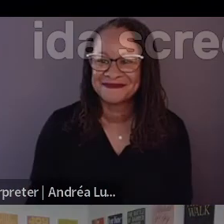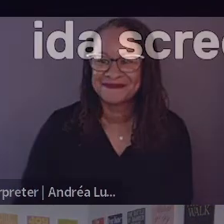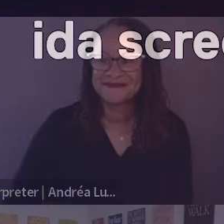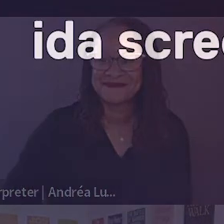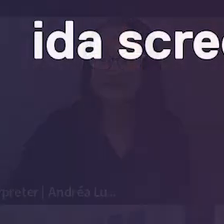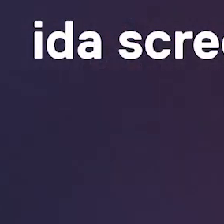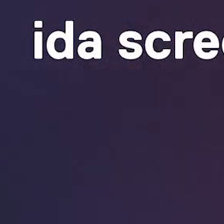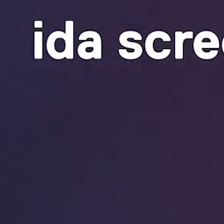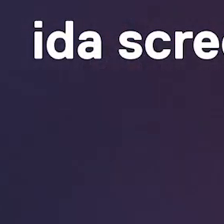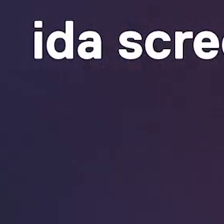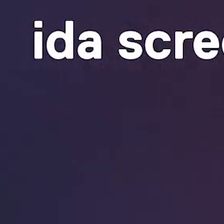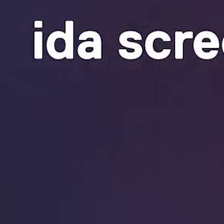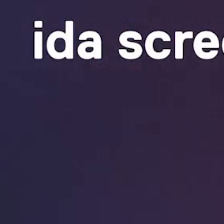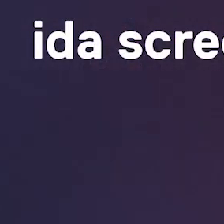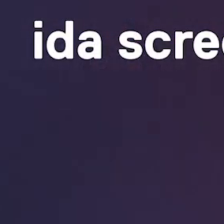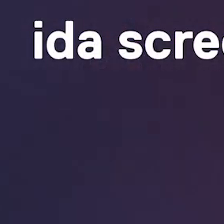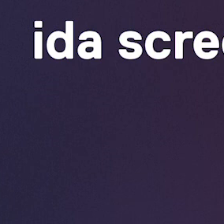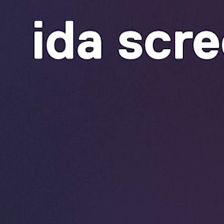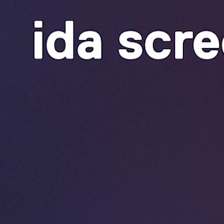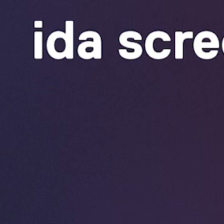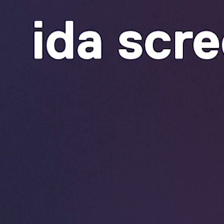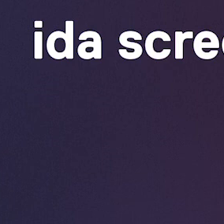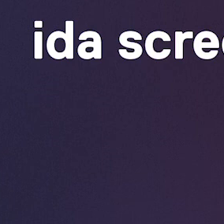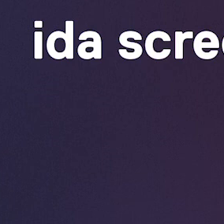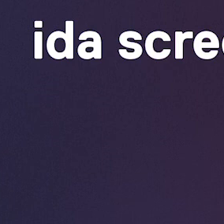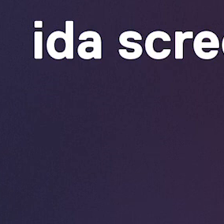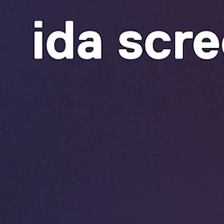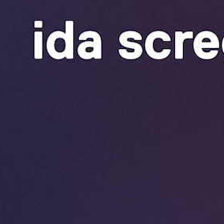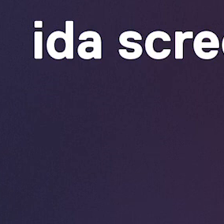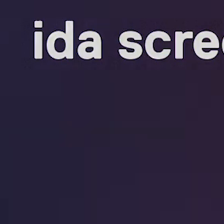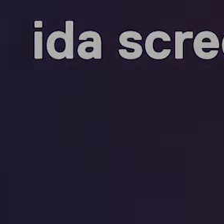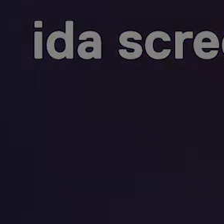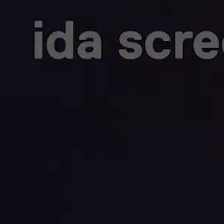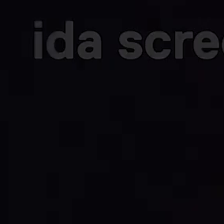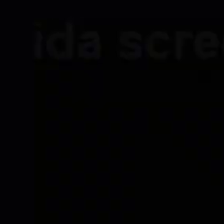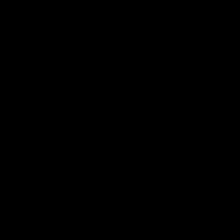Bye.